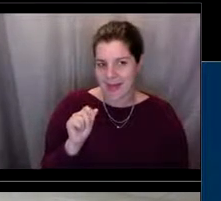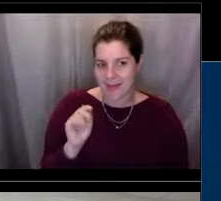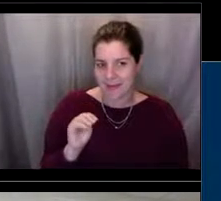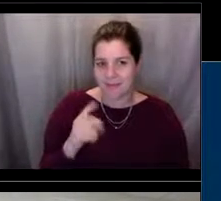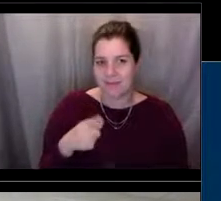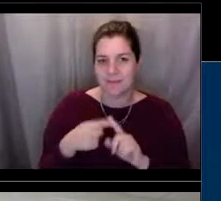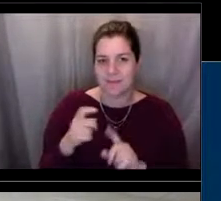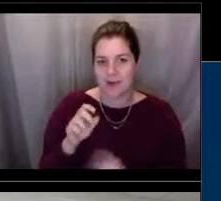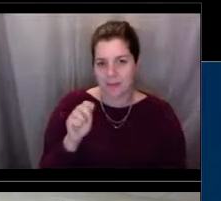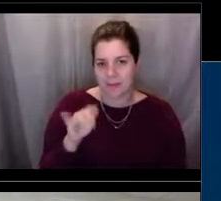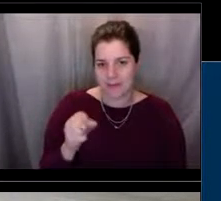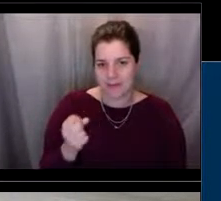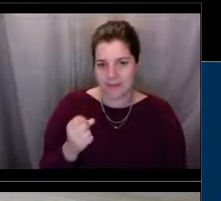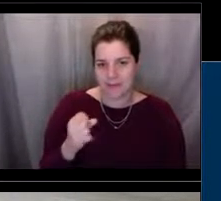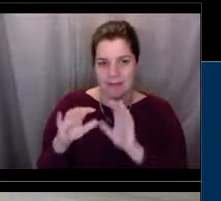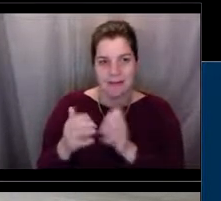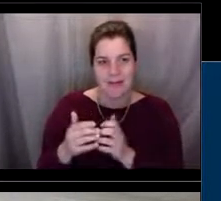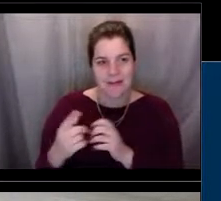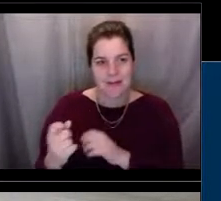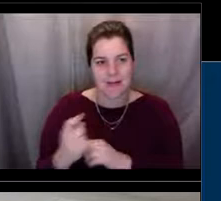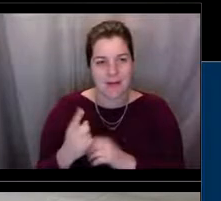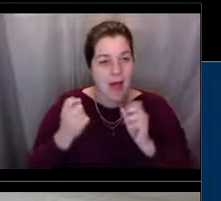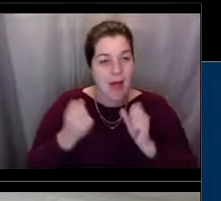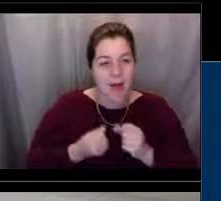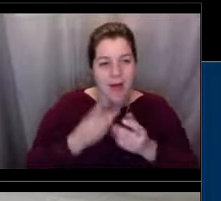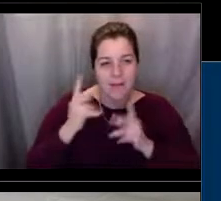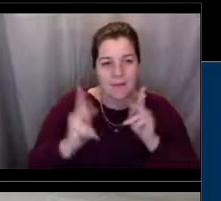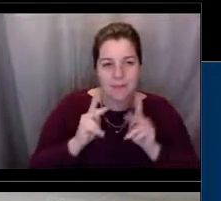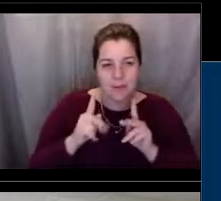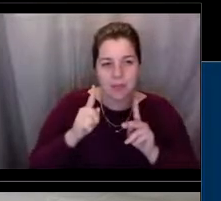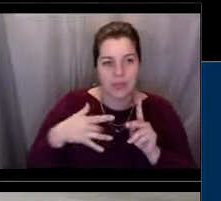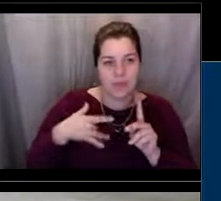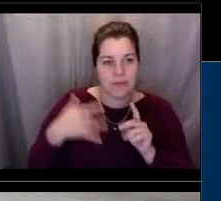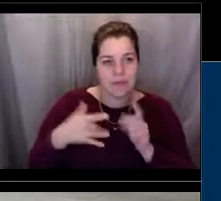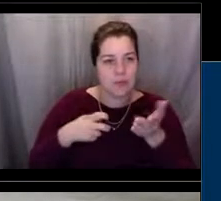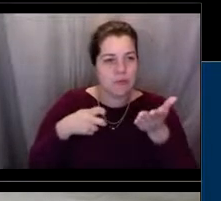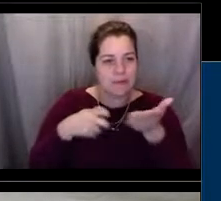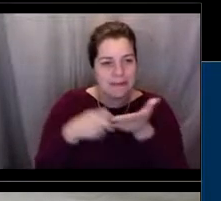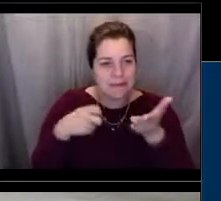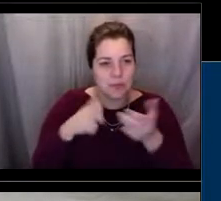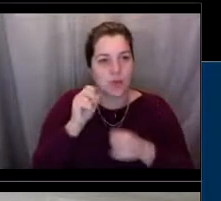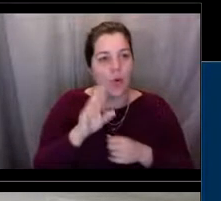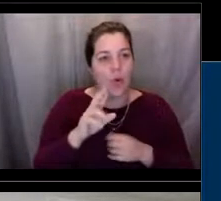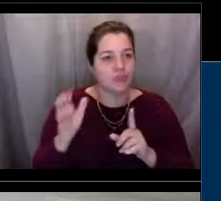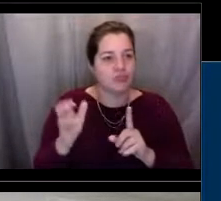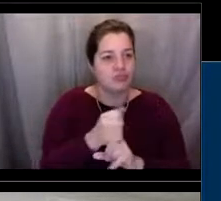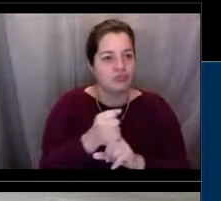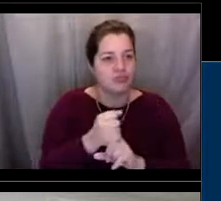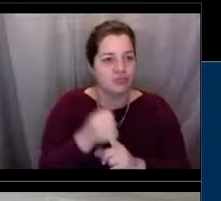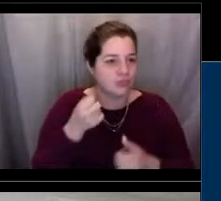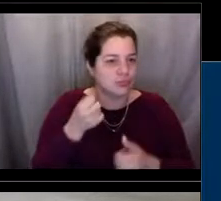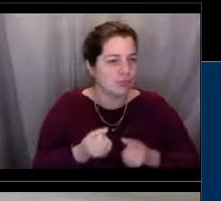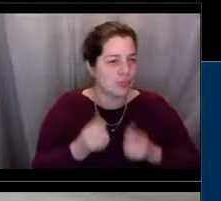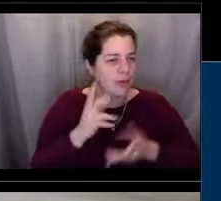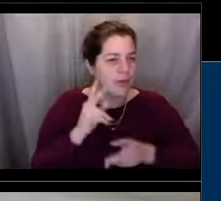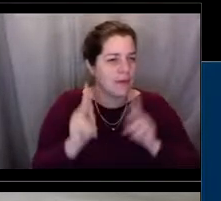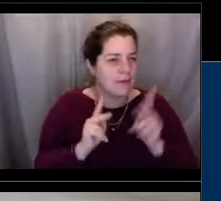do you ticket or arrest each year? That's a good question, and that's a question that I can't answer right now